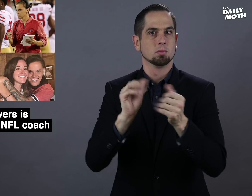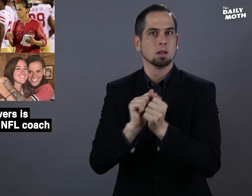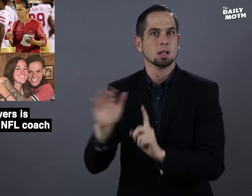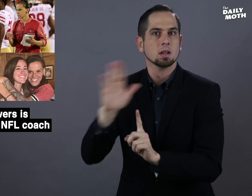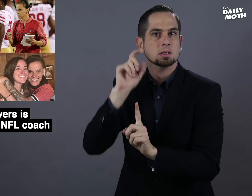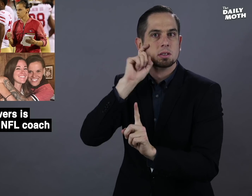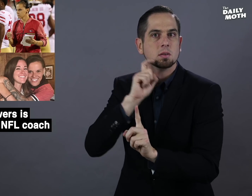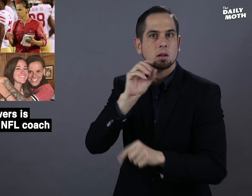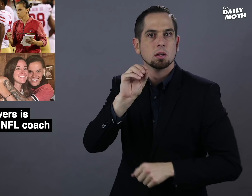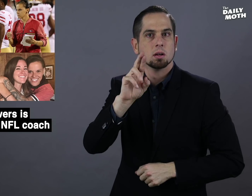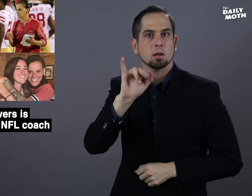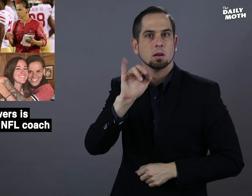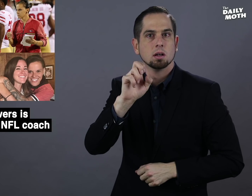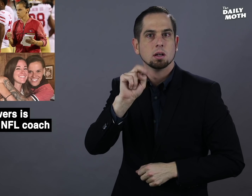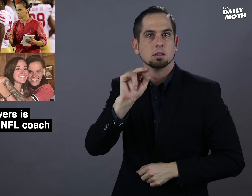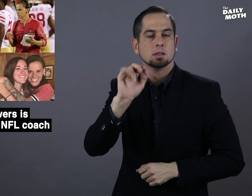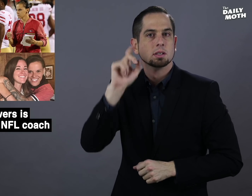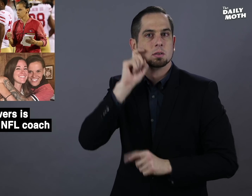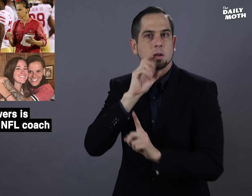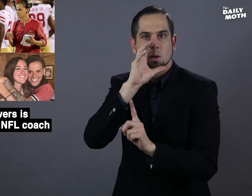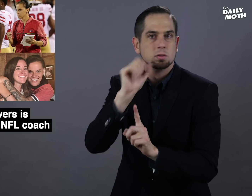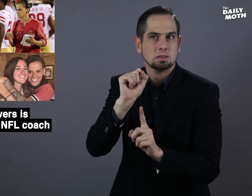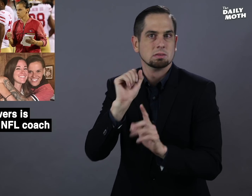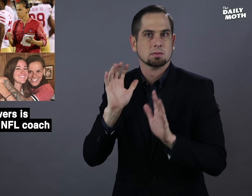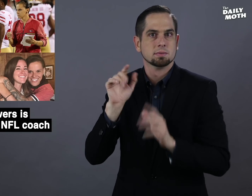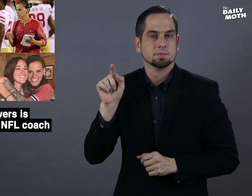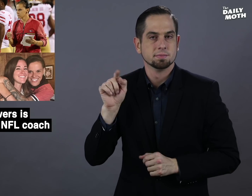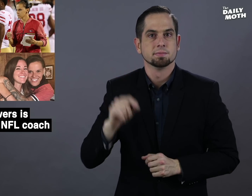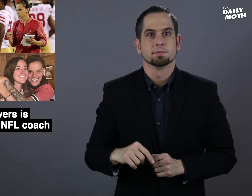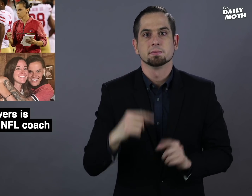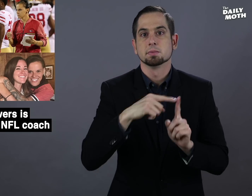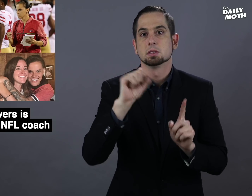their sexual orientation."